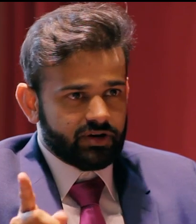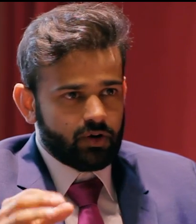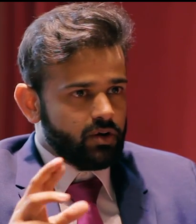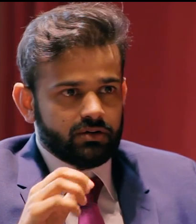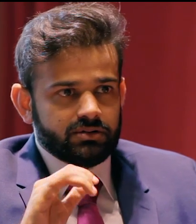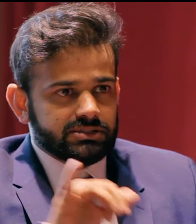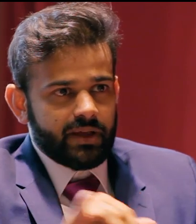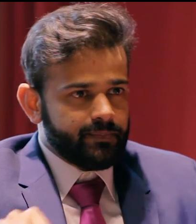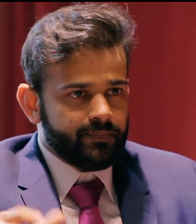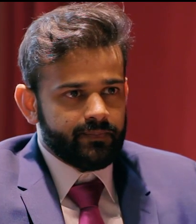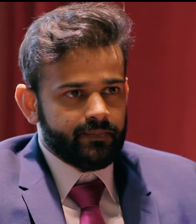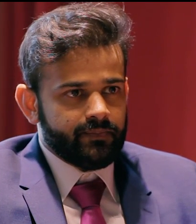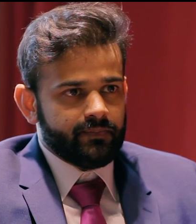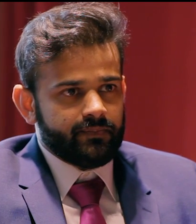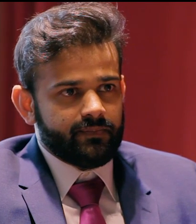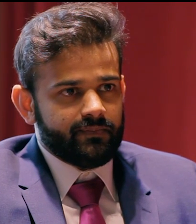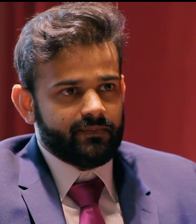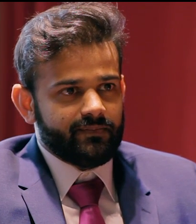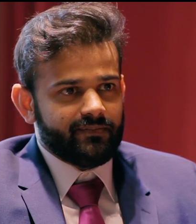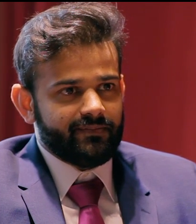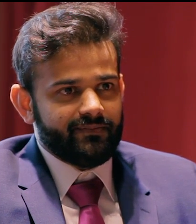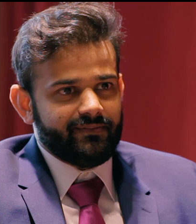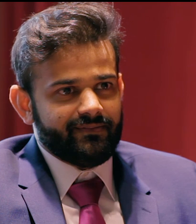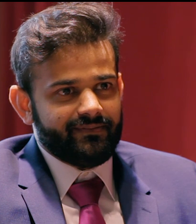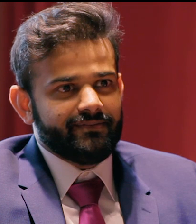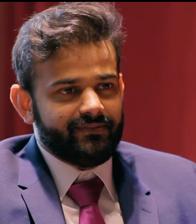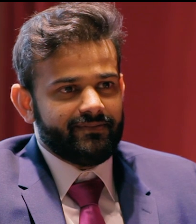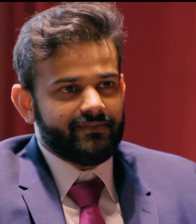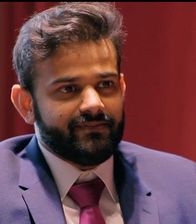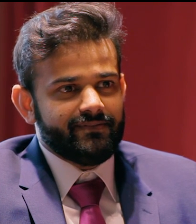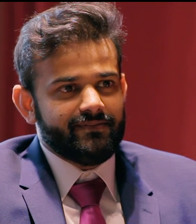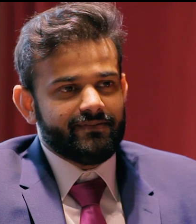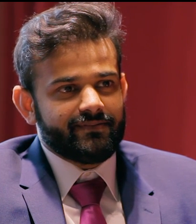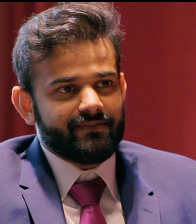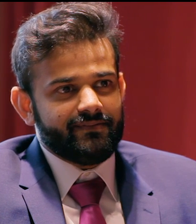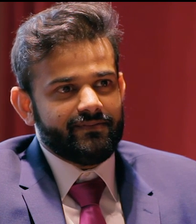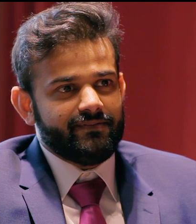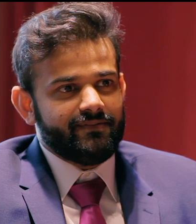I mean that's kind of the same or different, that's all kind of the same thing,